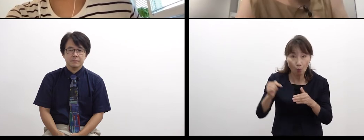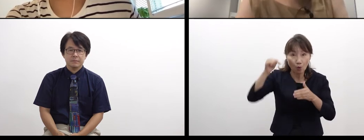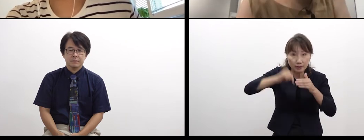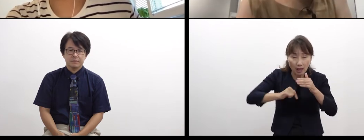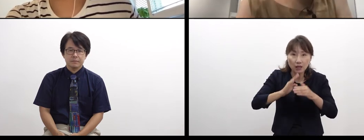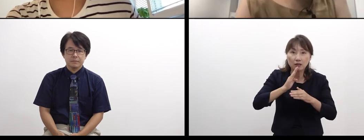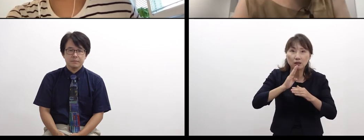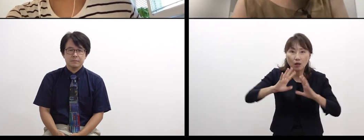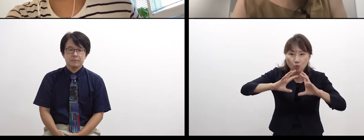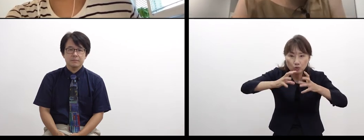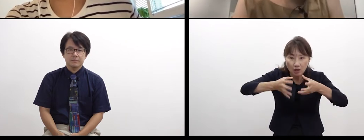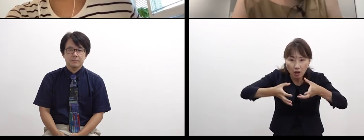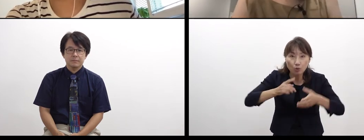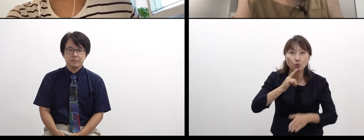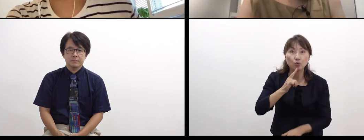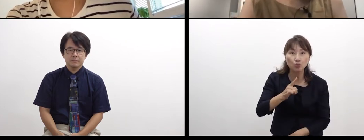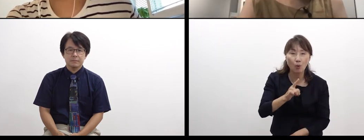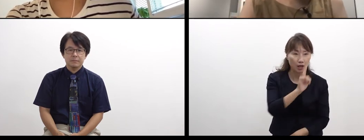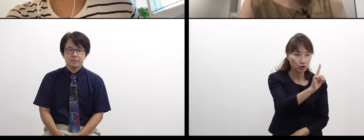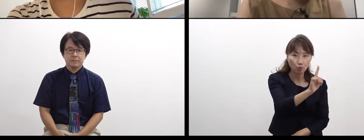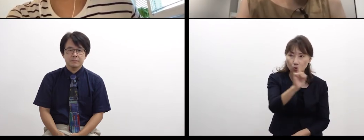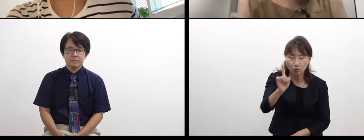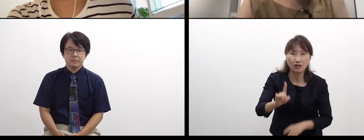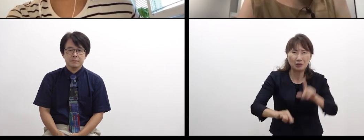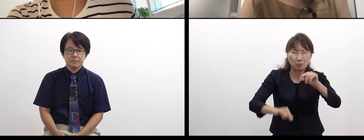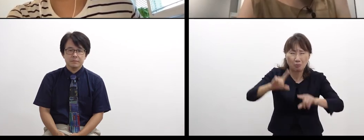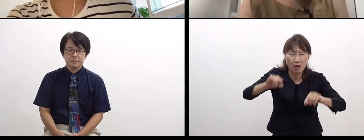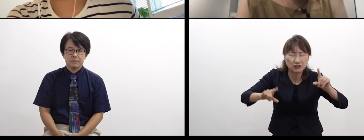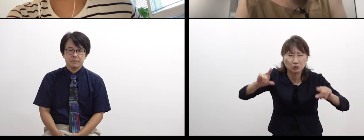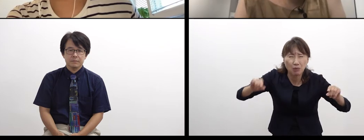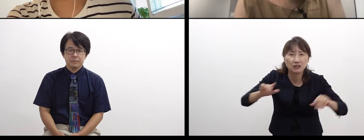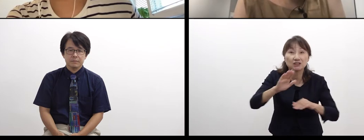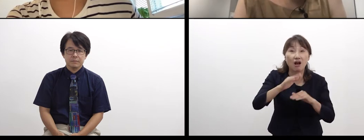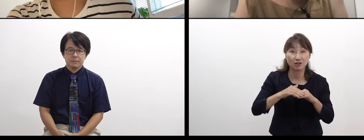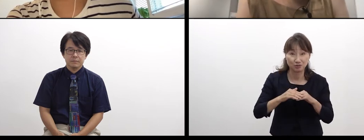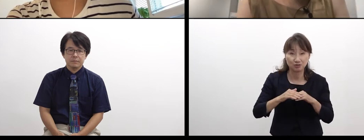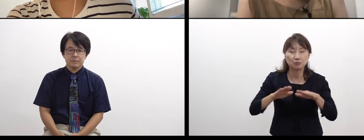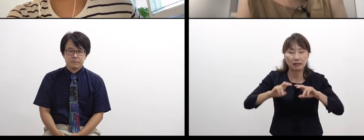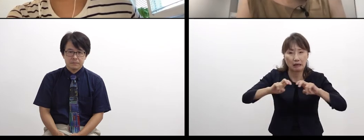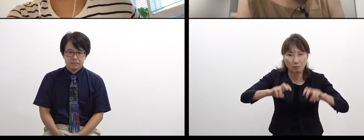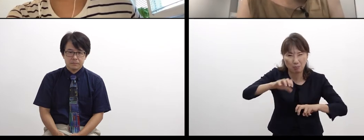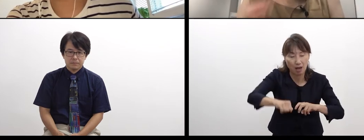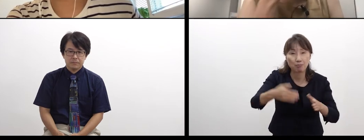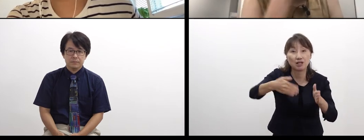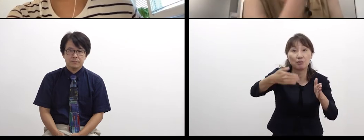a huge variety from person to person, and that is not analyzed at all yet.